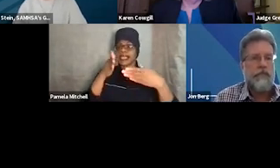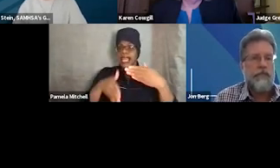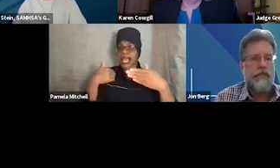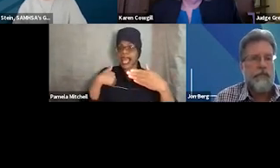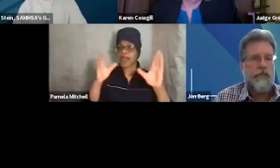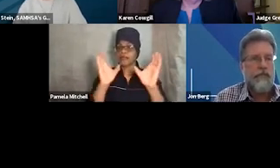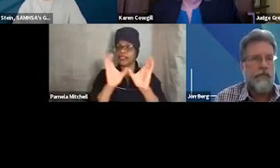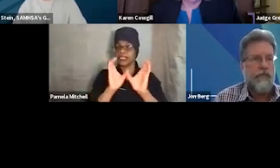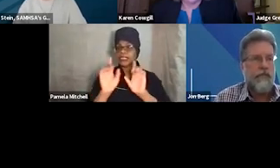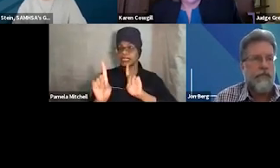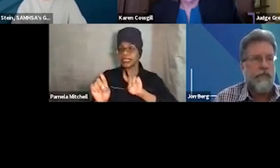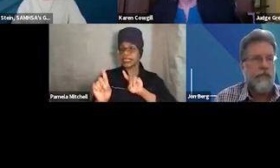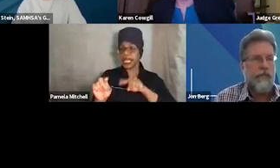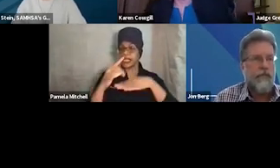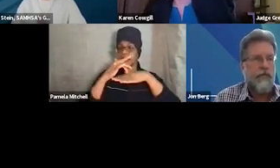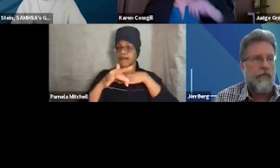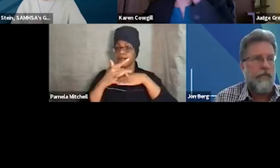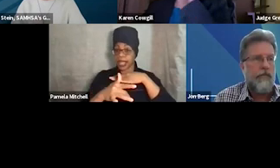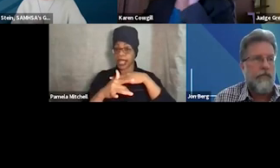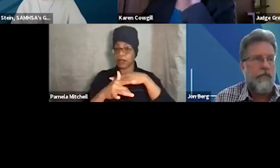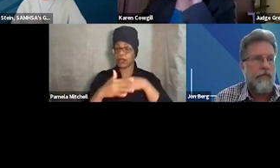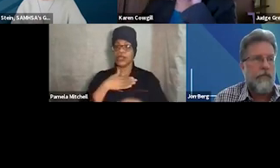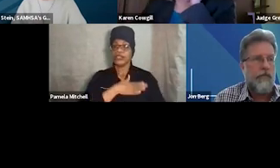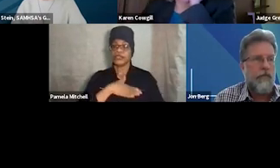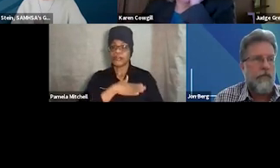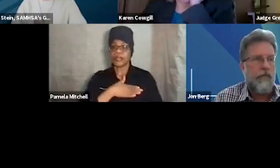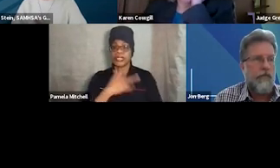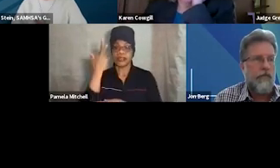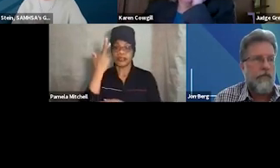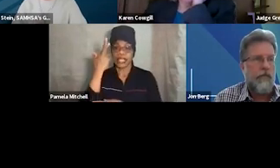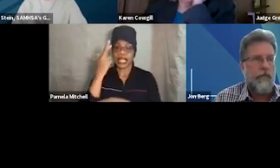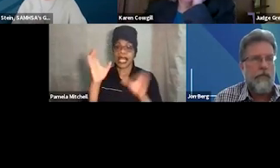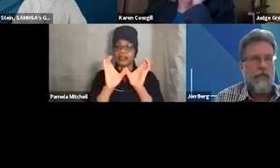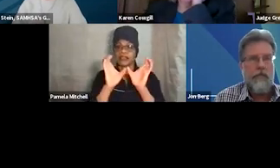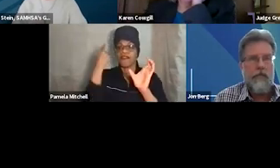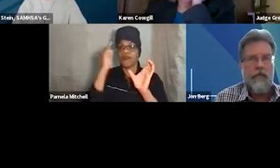available for download. Please note that this certificate is for your personal use only